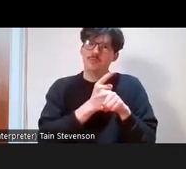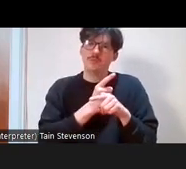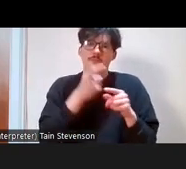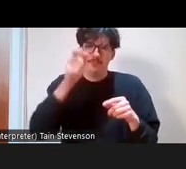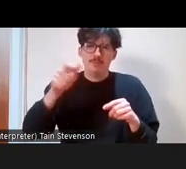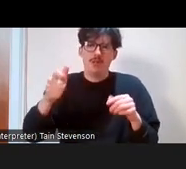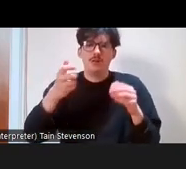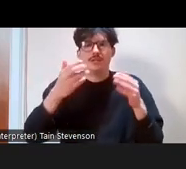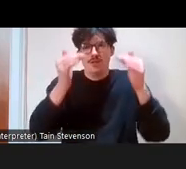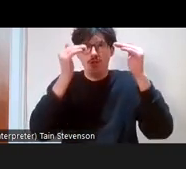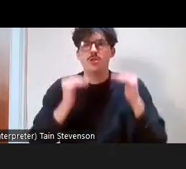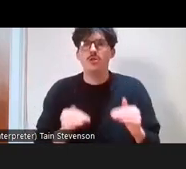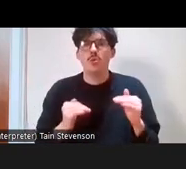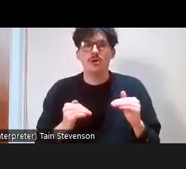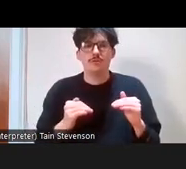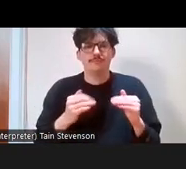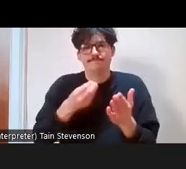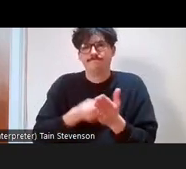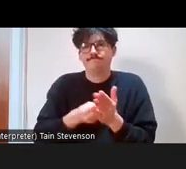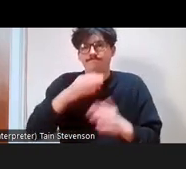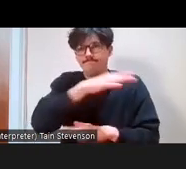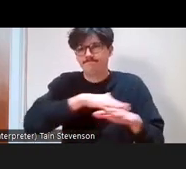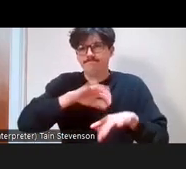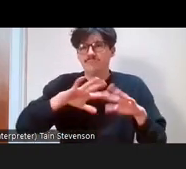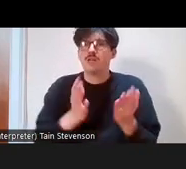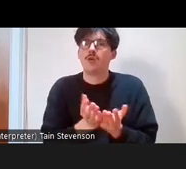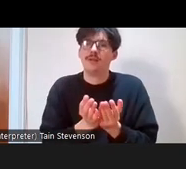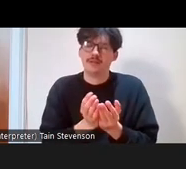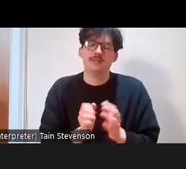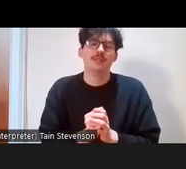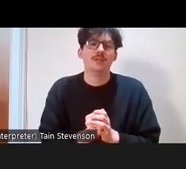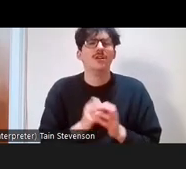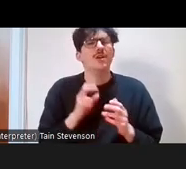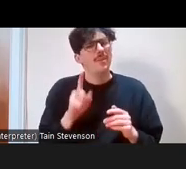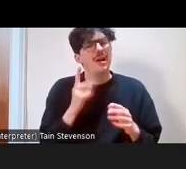socioeconomic backgrounds. But just to break it down a bit more, because I think it's important